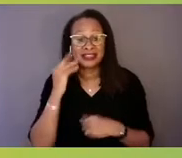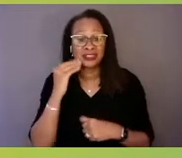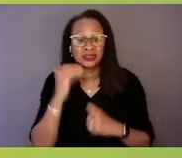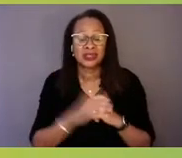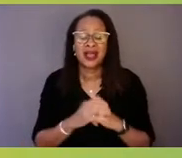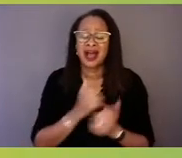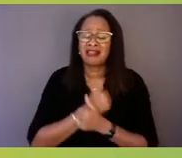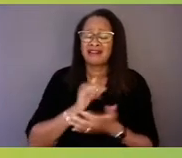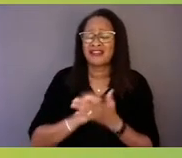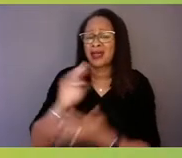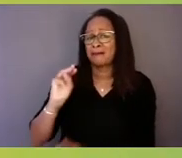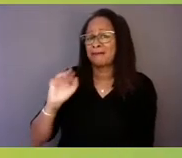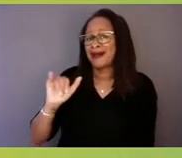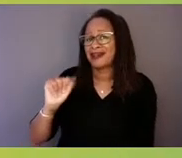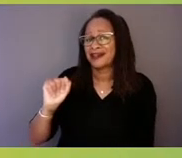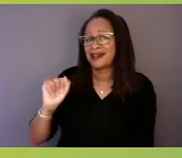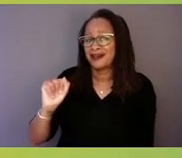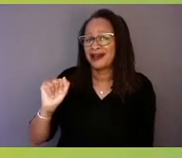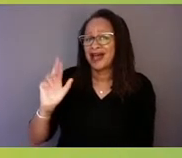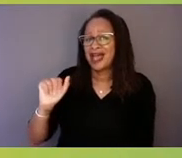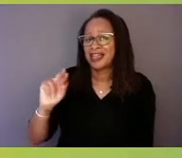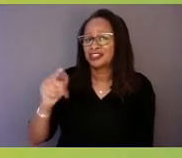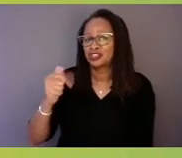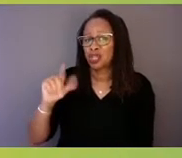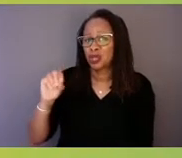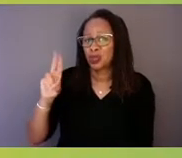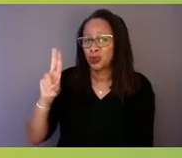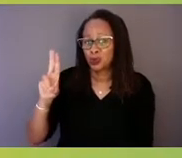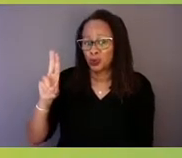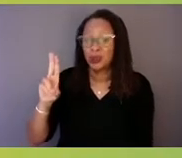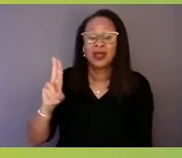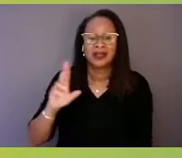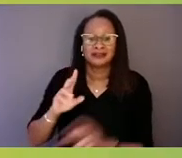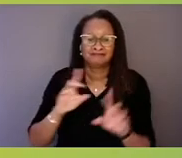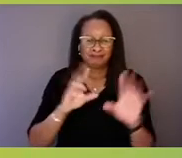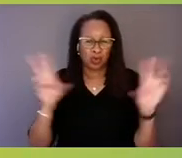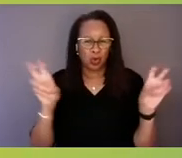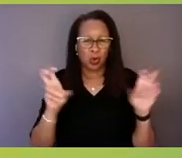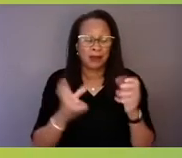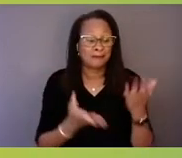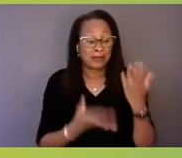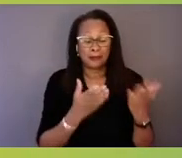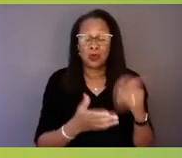that people may not remember what you said or what you did, but they'll remember how you made them feel.